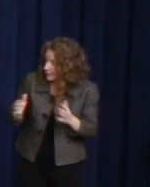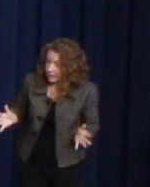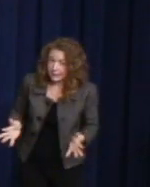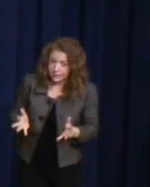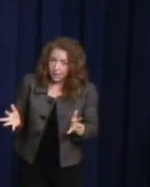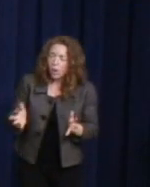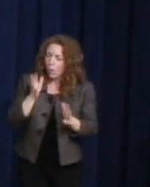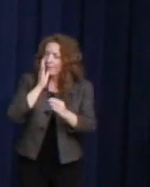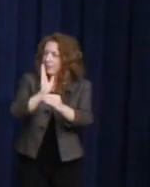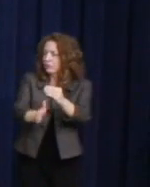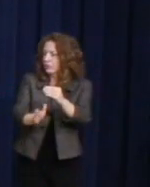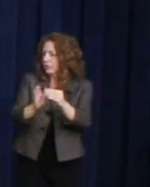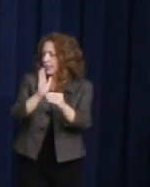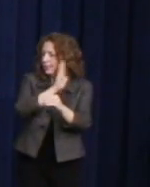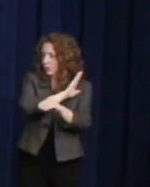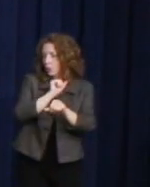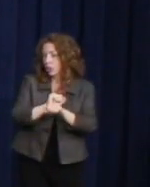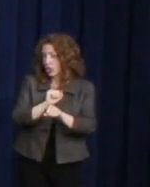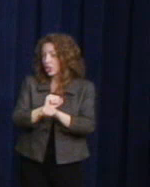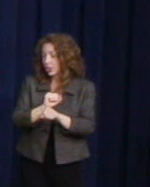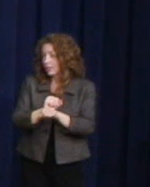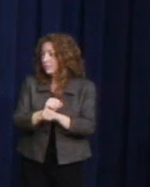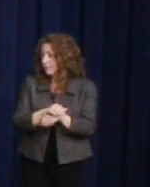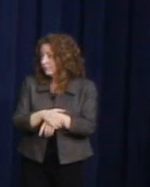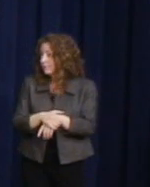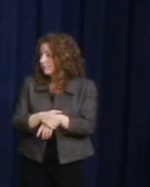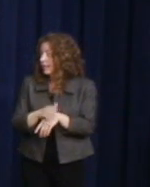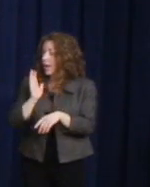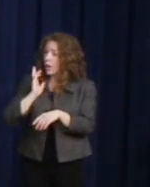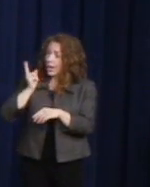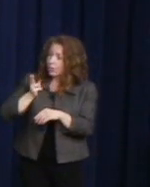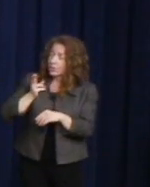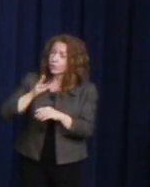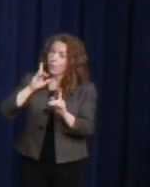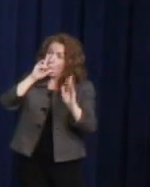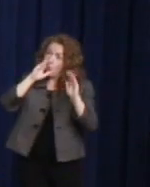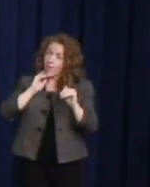are our heritage and the hope of our nation forever. Thank you all.